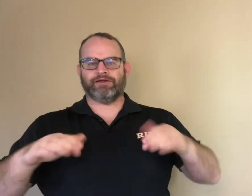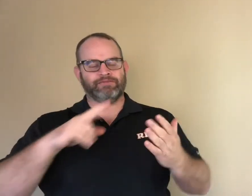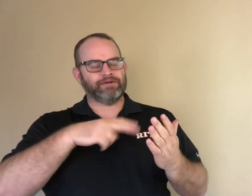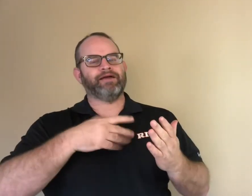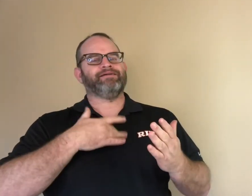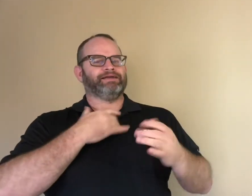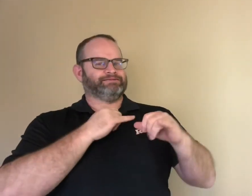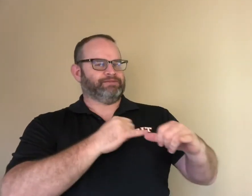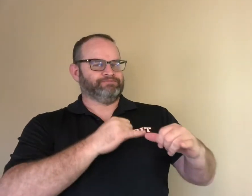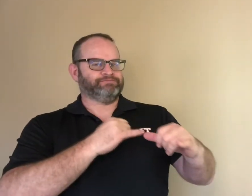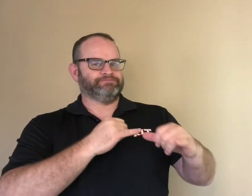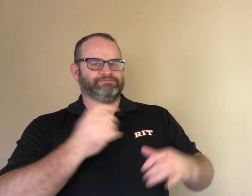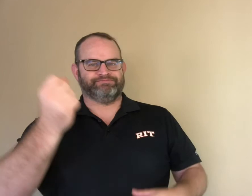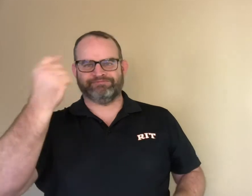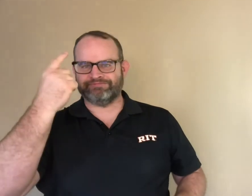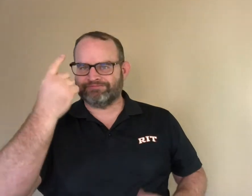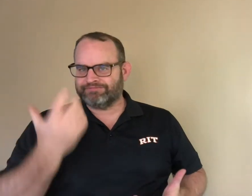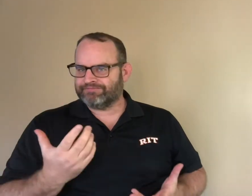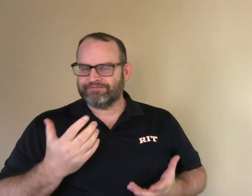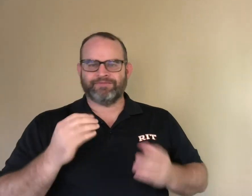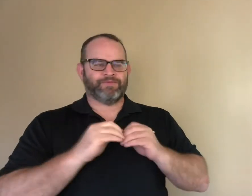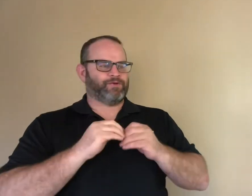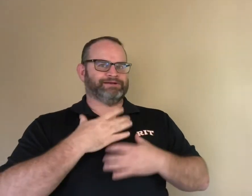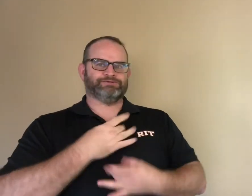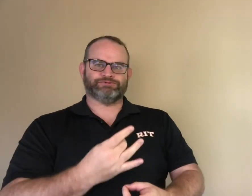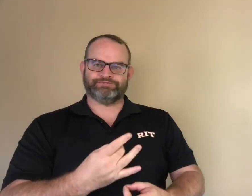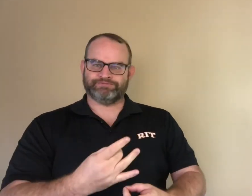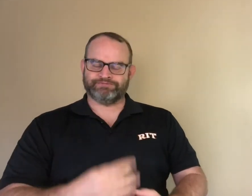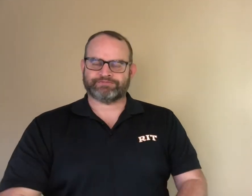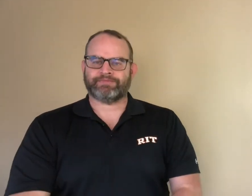The sense of DEAF-SAME will help deaf readers feel more connected.